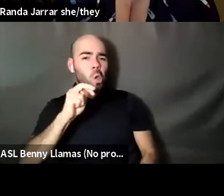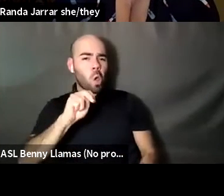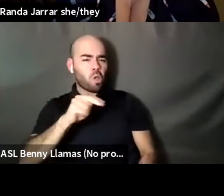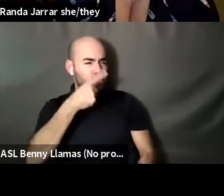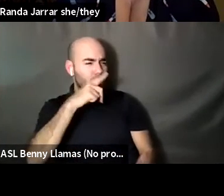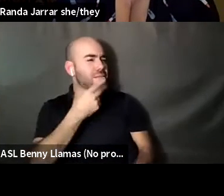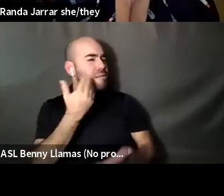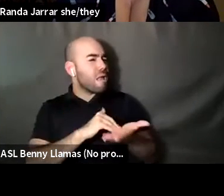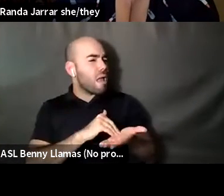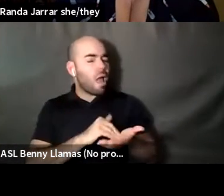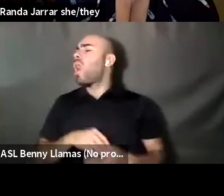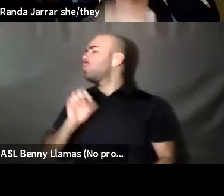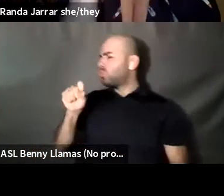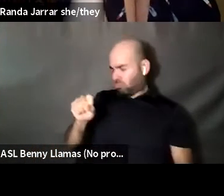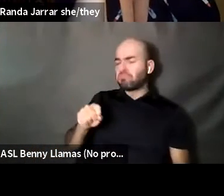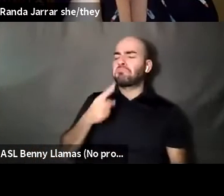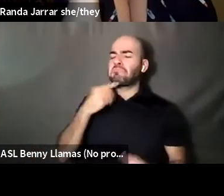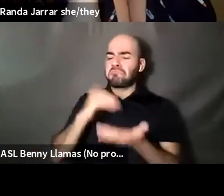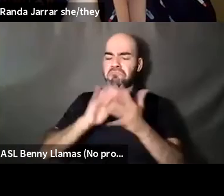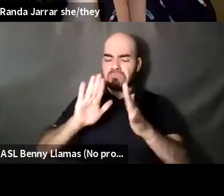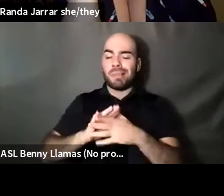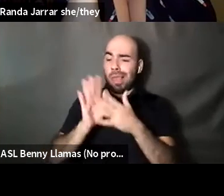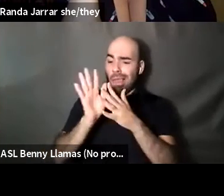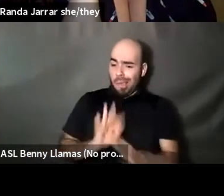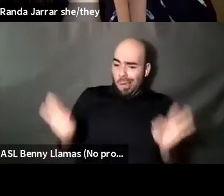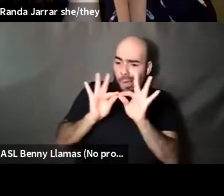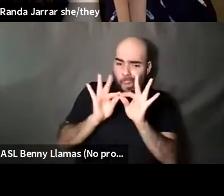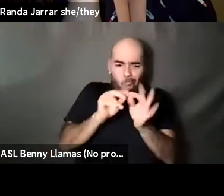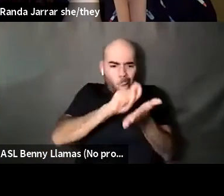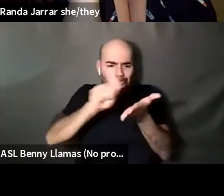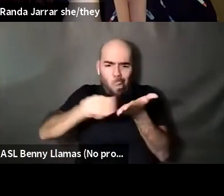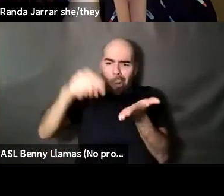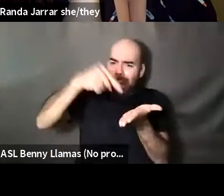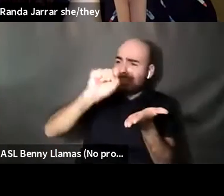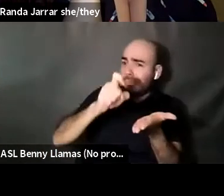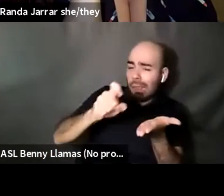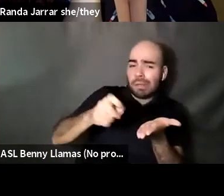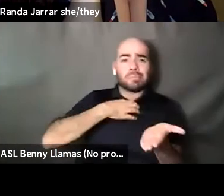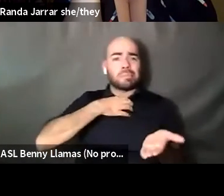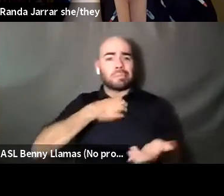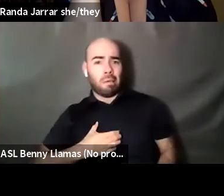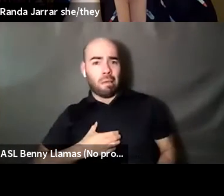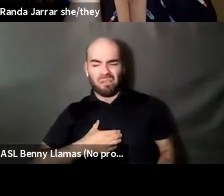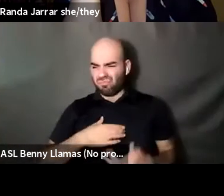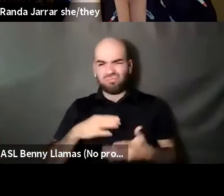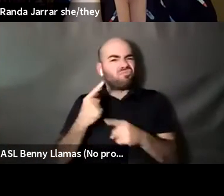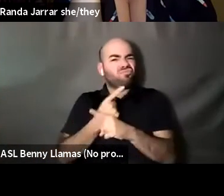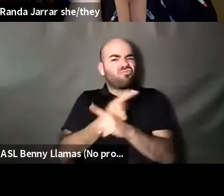Kenyon Farrow (he/him/his): Why is it important to kind of write about sex and desire as part of your actual, you know, practice as a as a writer and as an artist.